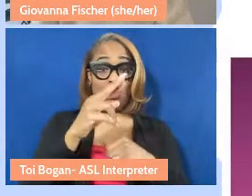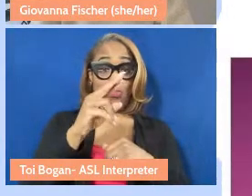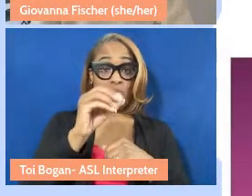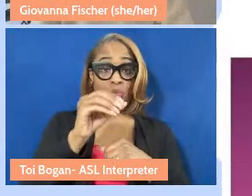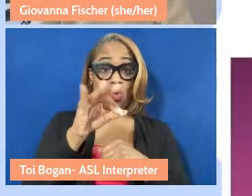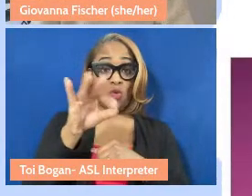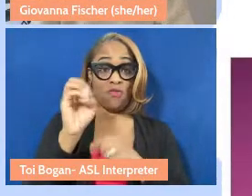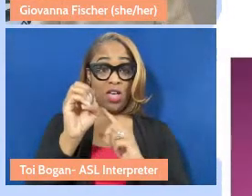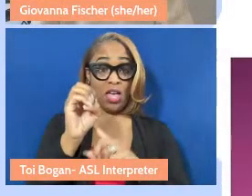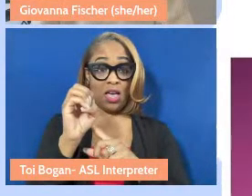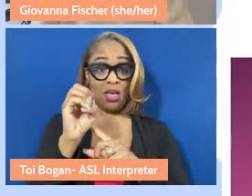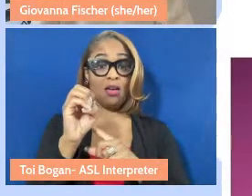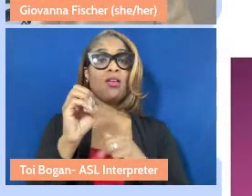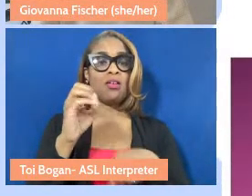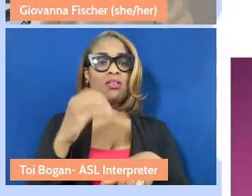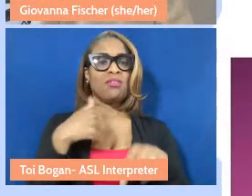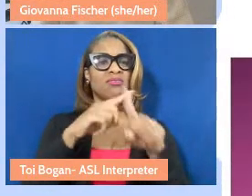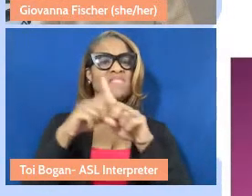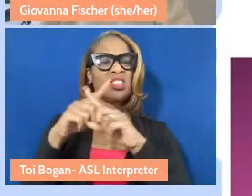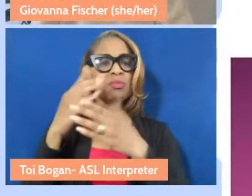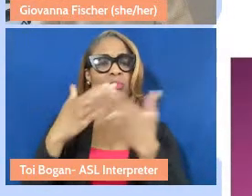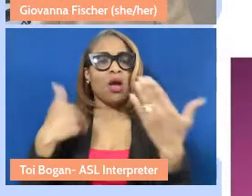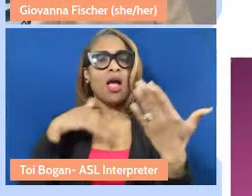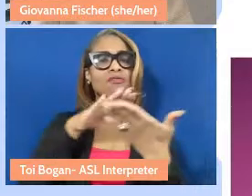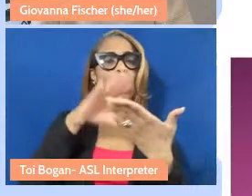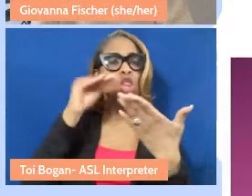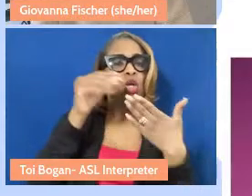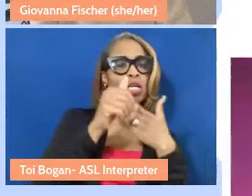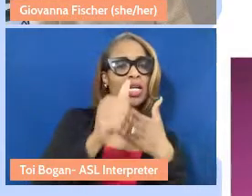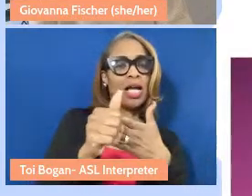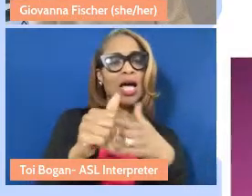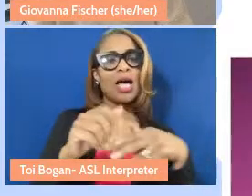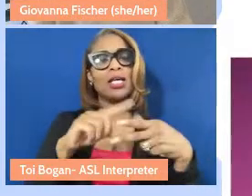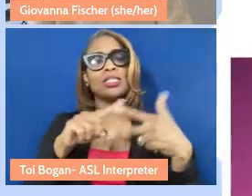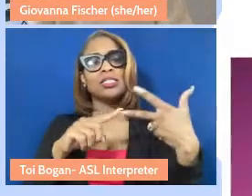different parts. We have learning guides, provocations and the interviews themselves.